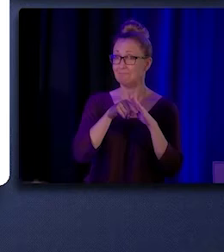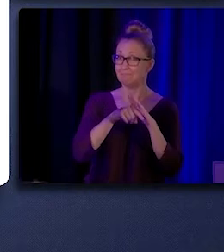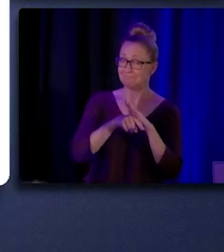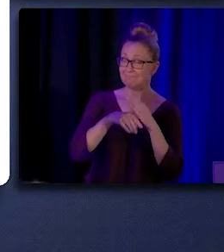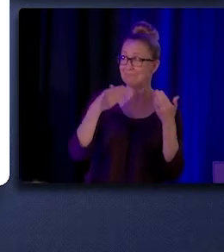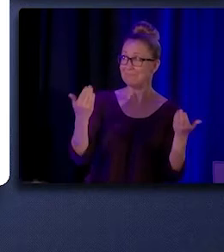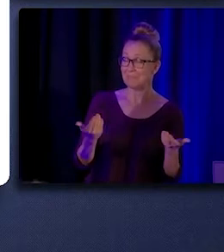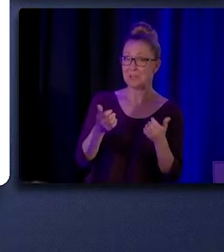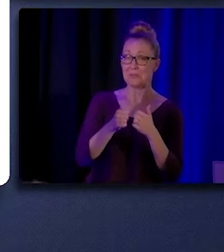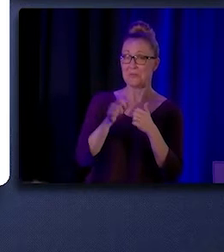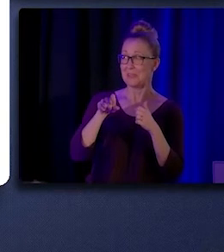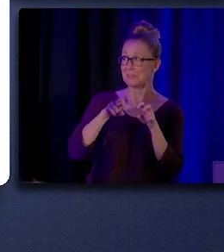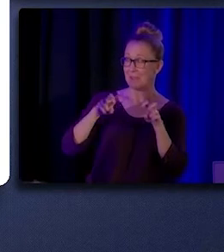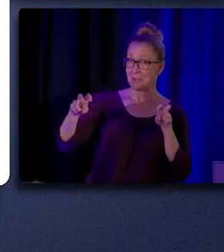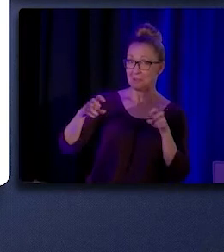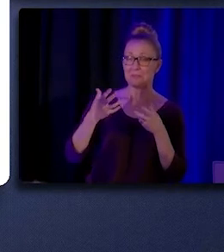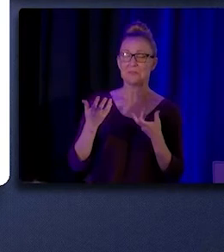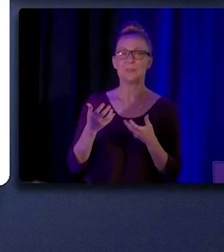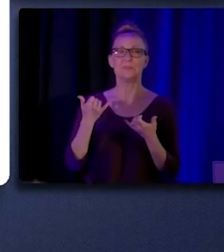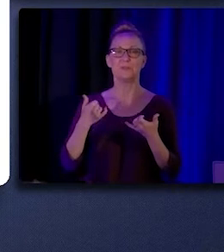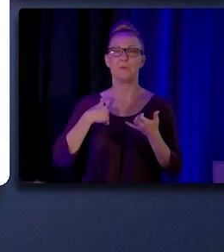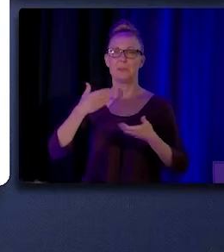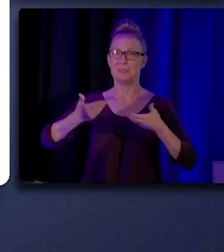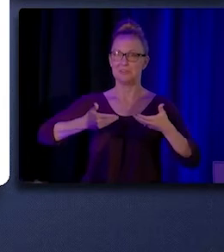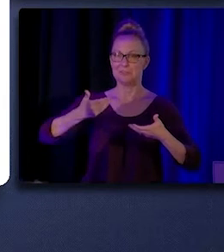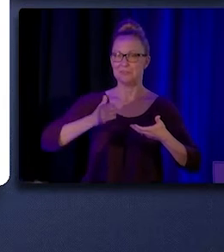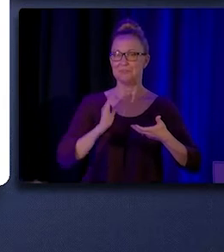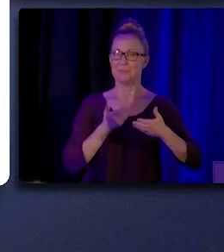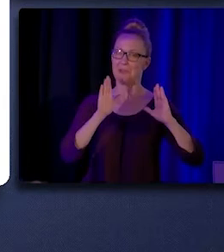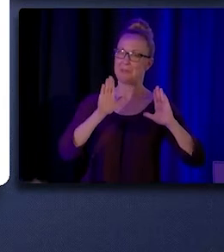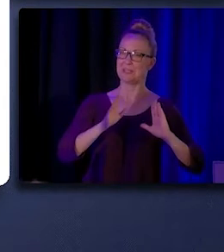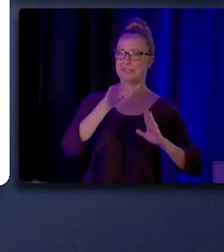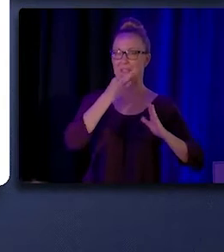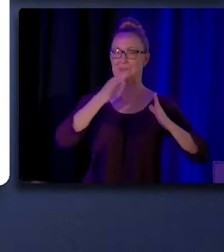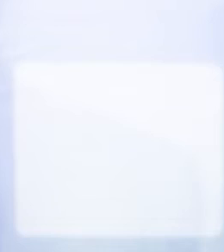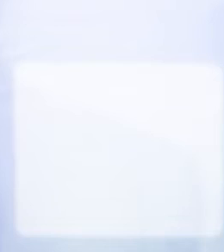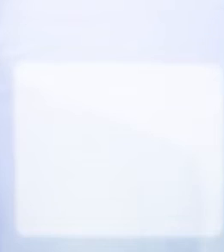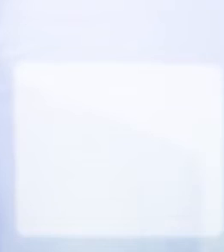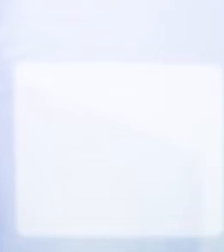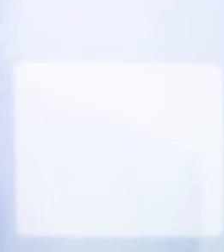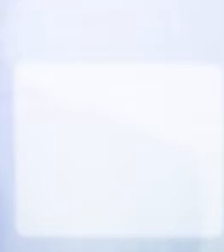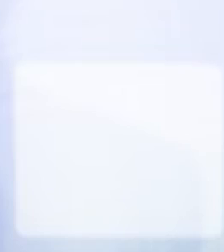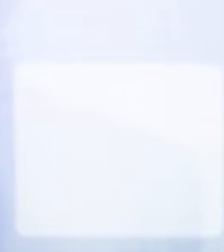With that, I would like to introduce our fabulous experts. Thank you so much for joining us.